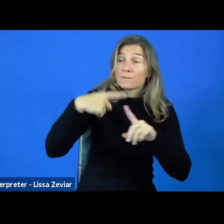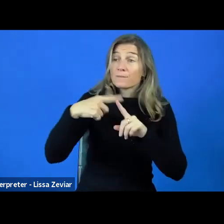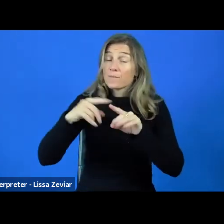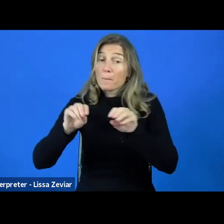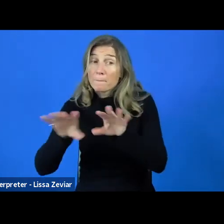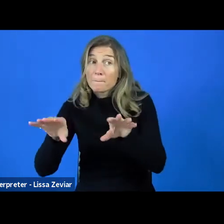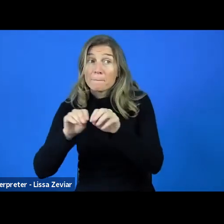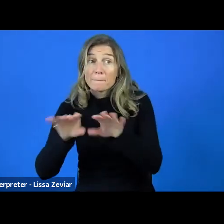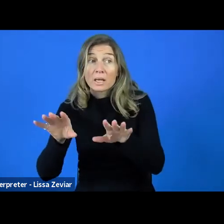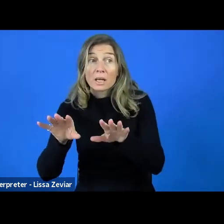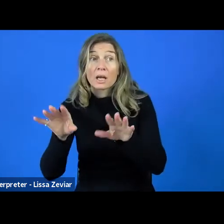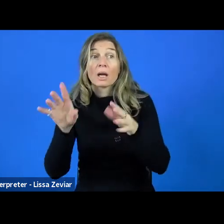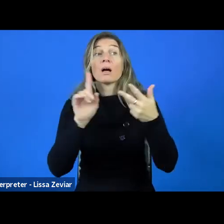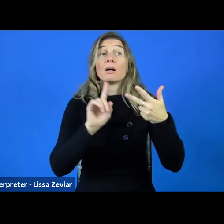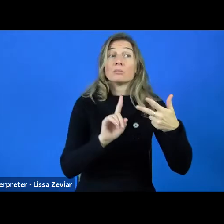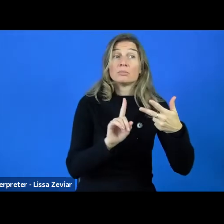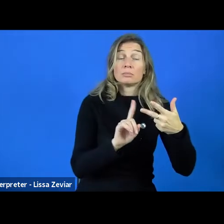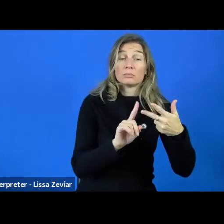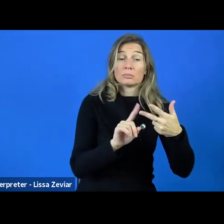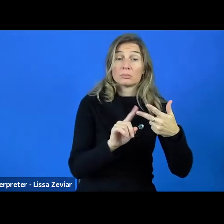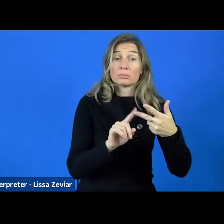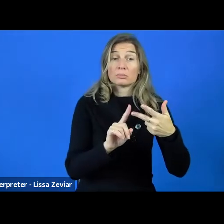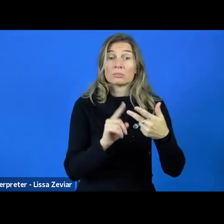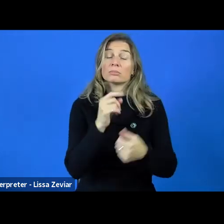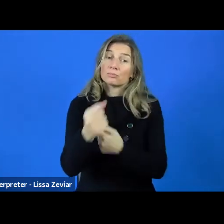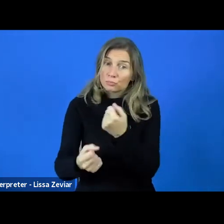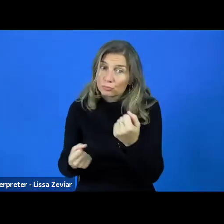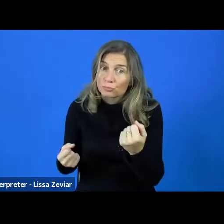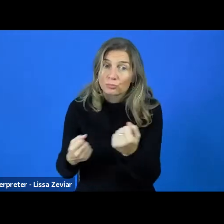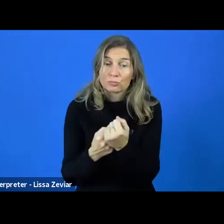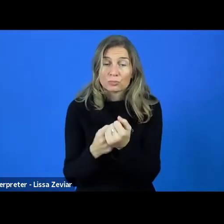The third one is reinforcing collaboration